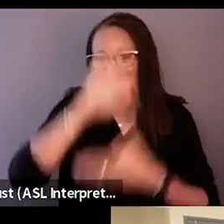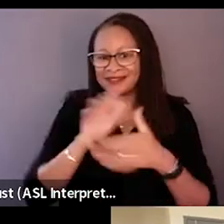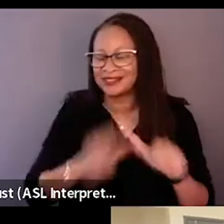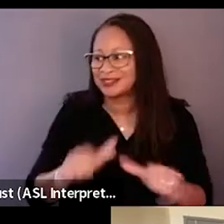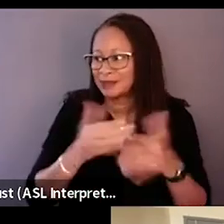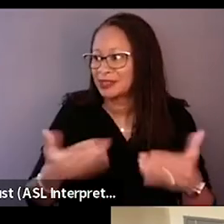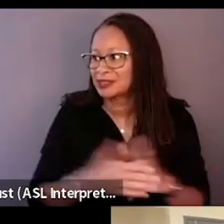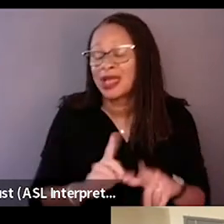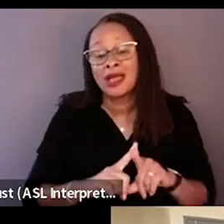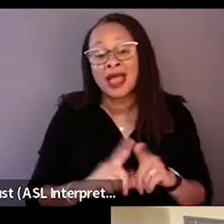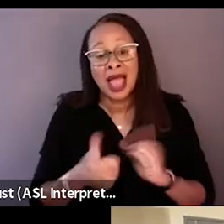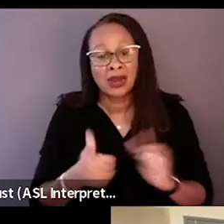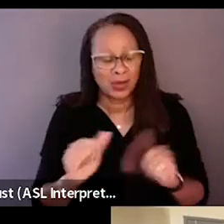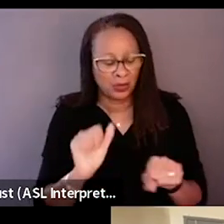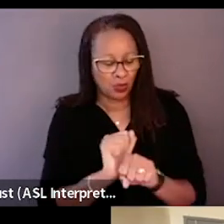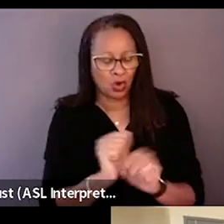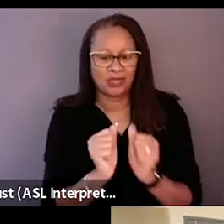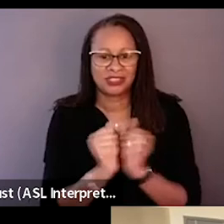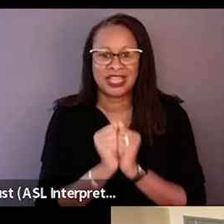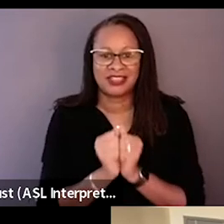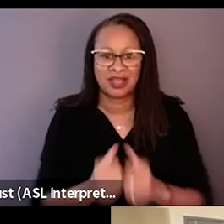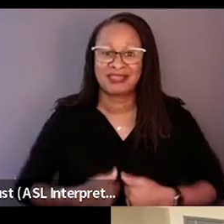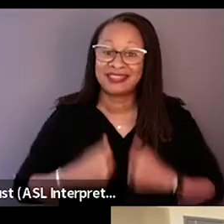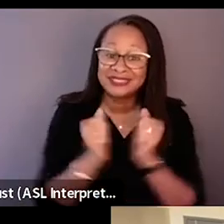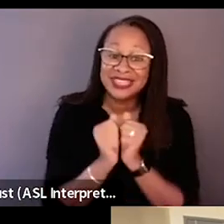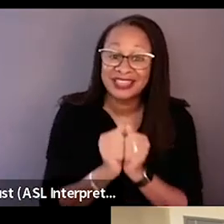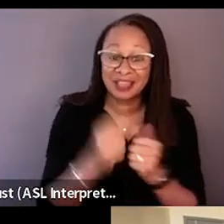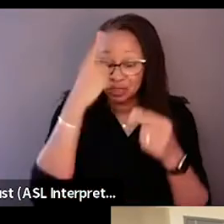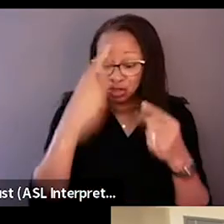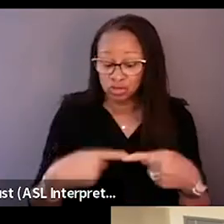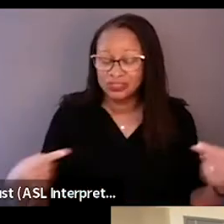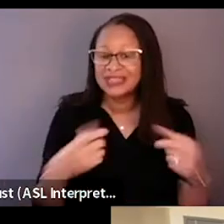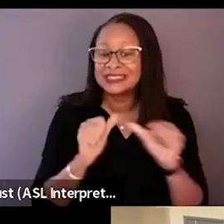but how can we coexist, disagree, and still be respectful and still consider